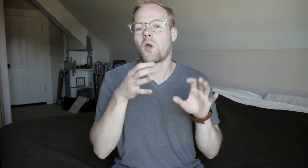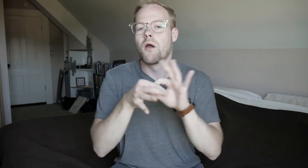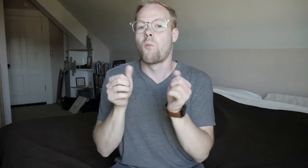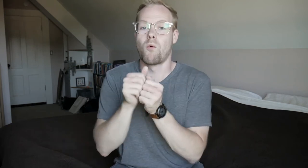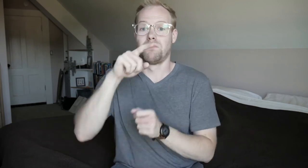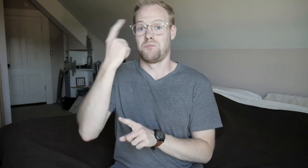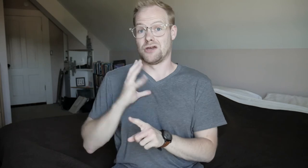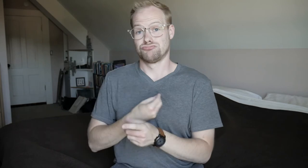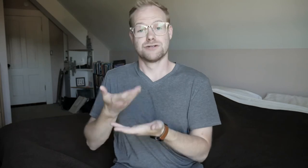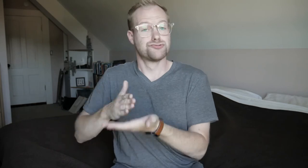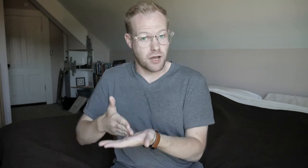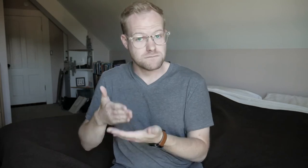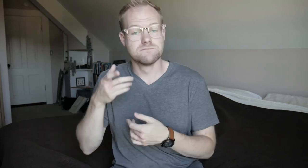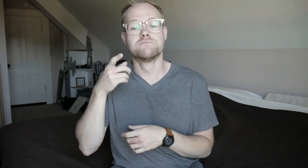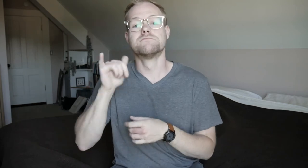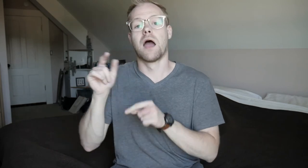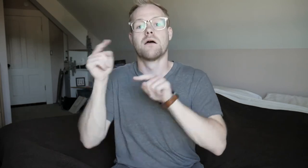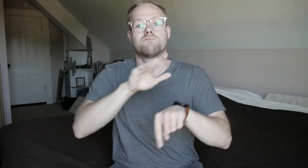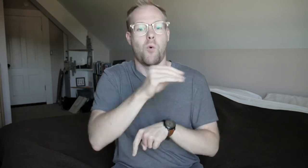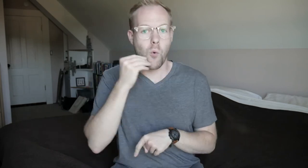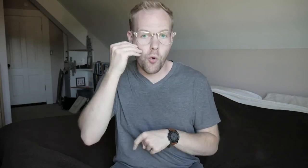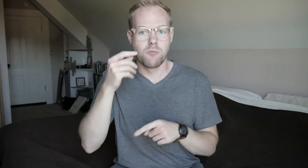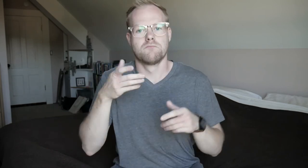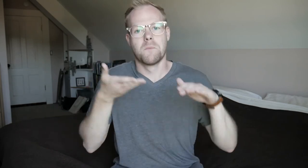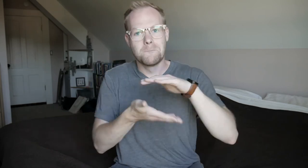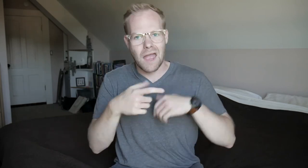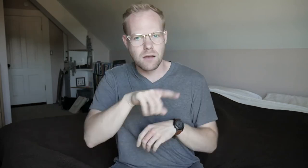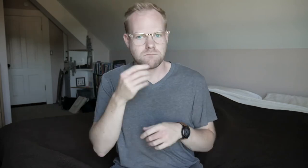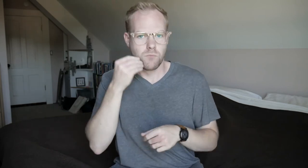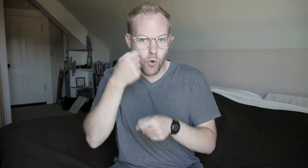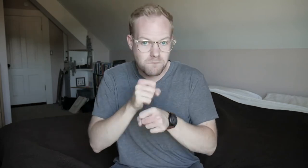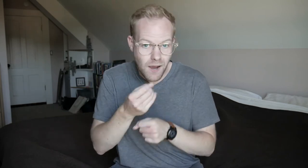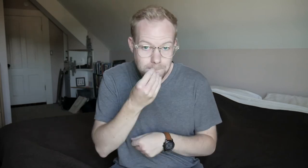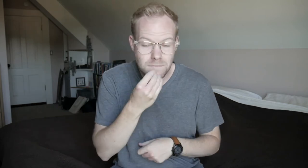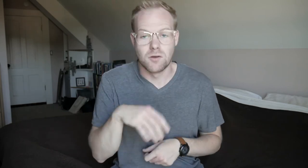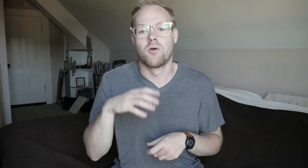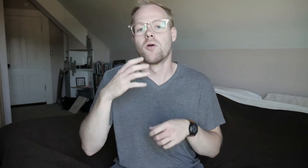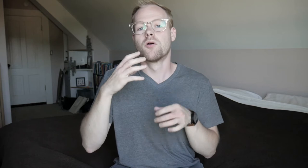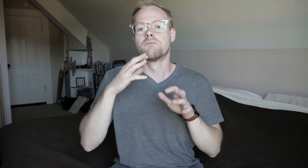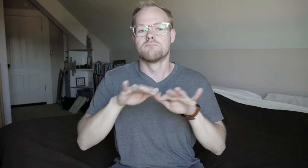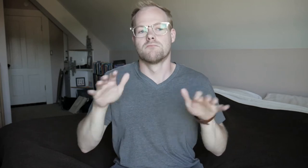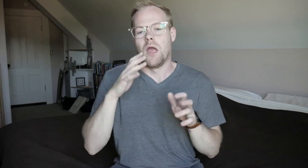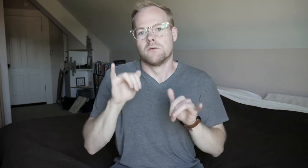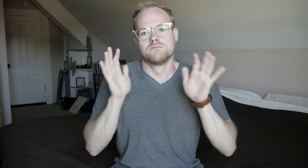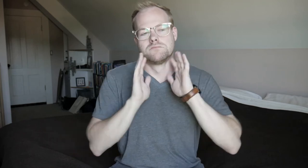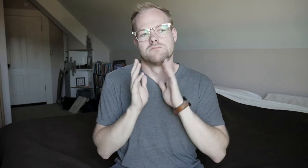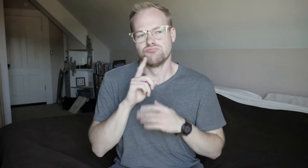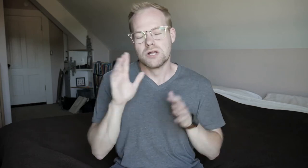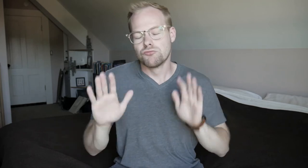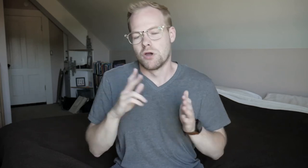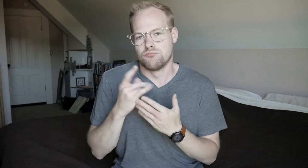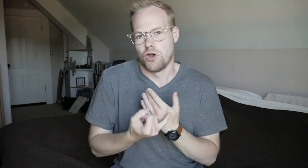with Black trans chefs that go to their homes to (cook) them homemade meals. That's a really great project.